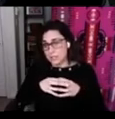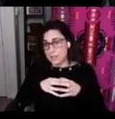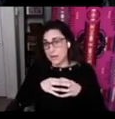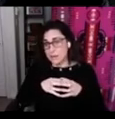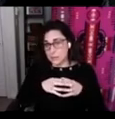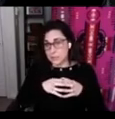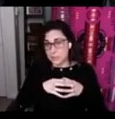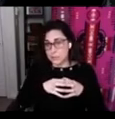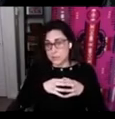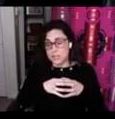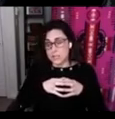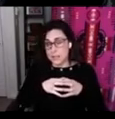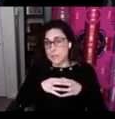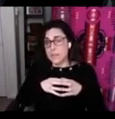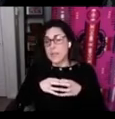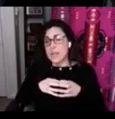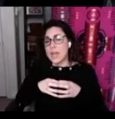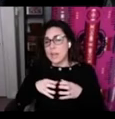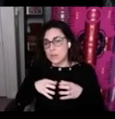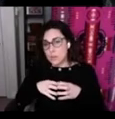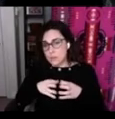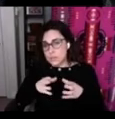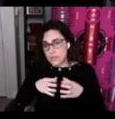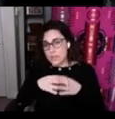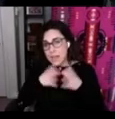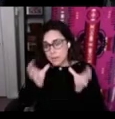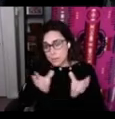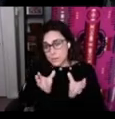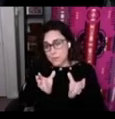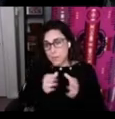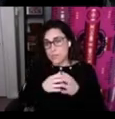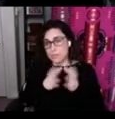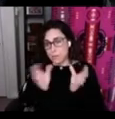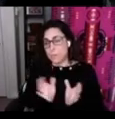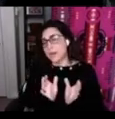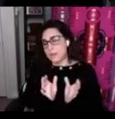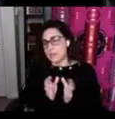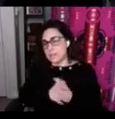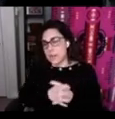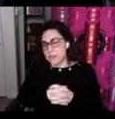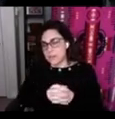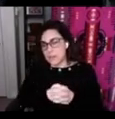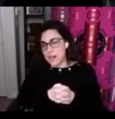there as a resource person to them and those folks form a governance council that